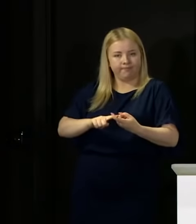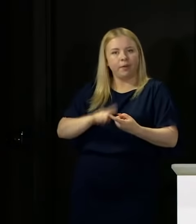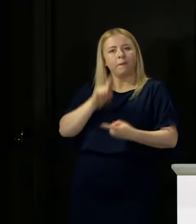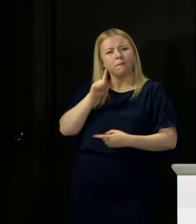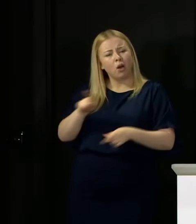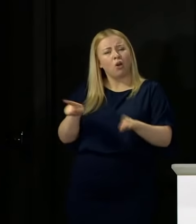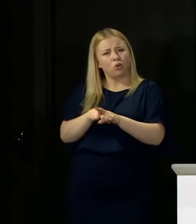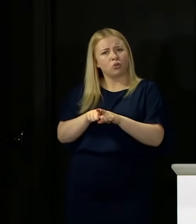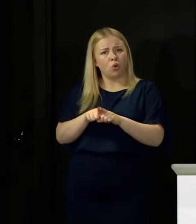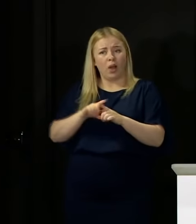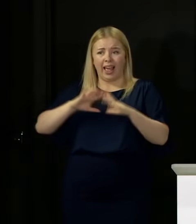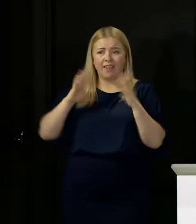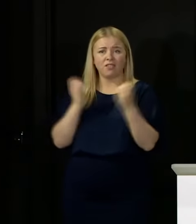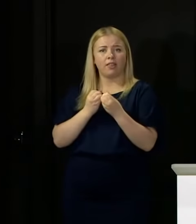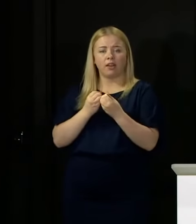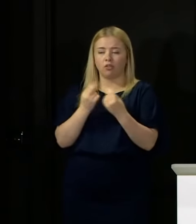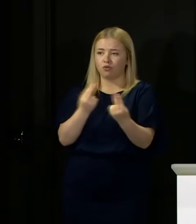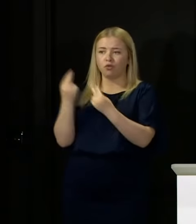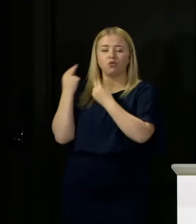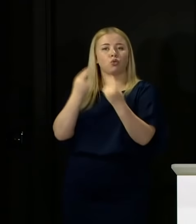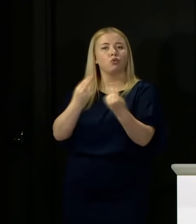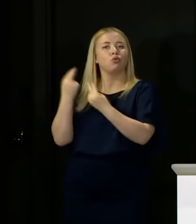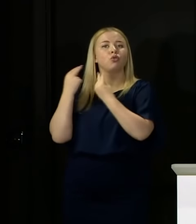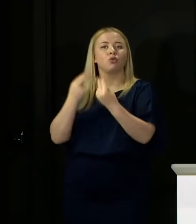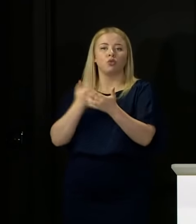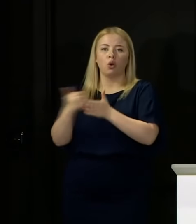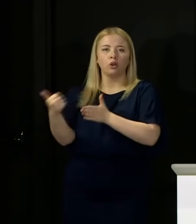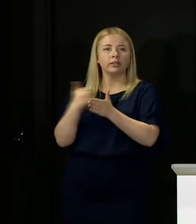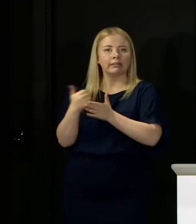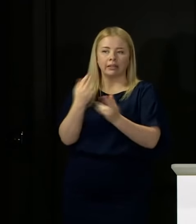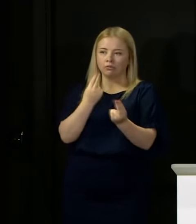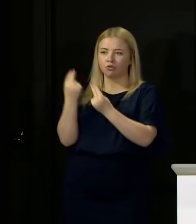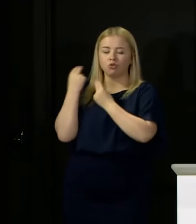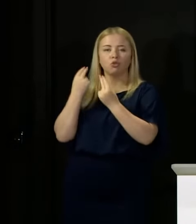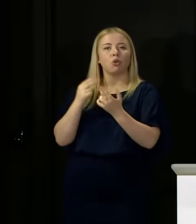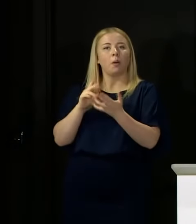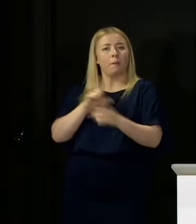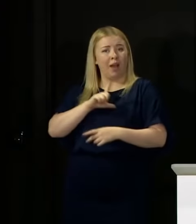under review on an ongoing basis, because we are dealing with an infectious virus and therefore we have to...